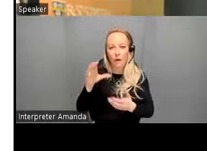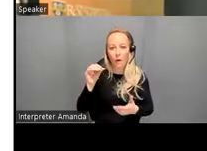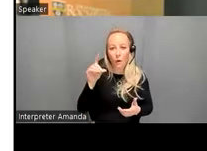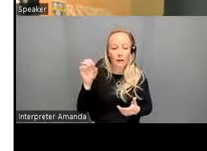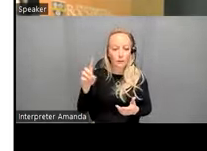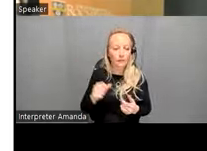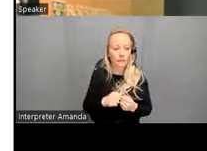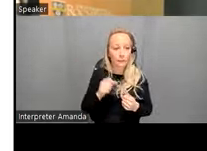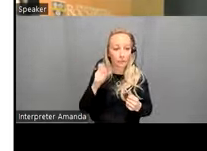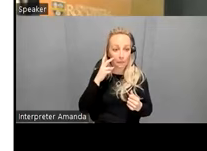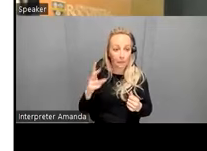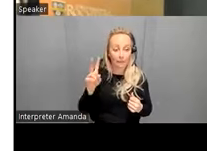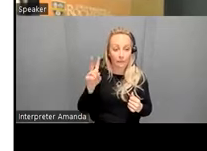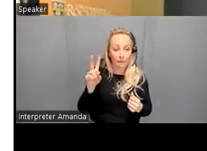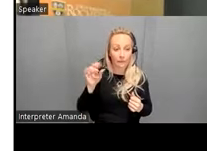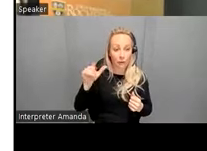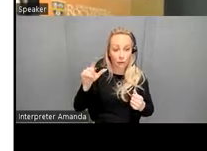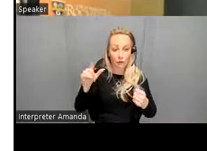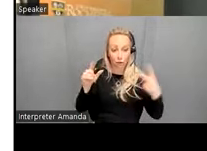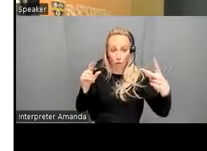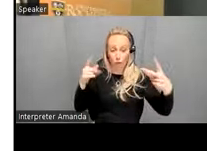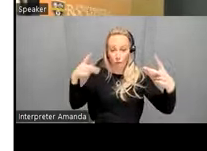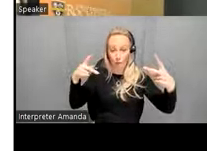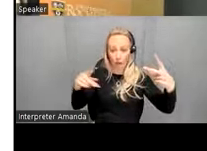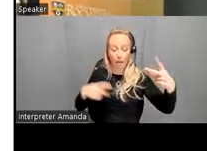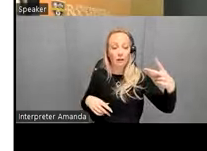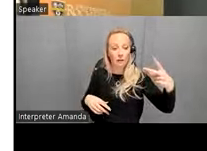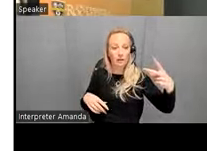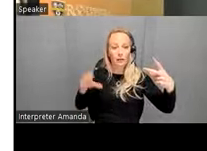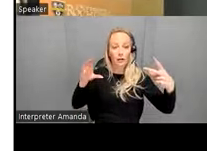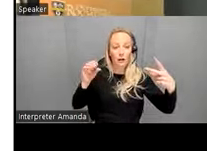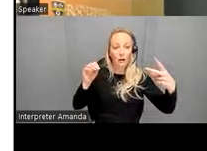here's the visual two Network in purple and so those are the cortical cortical connectivity